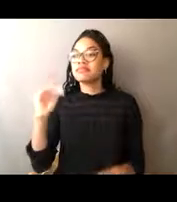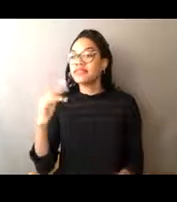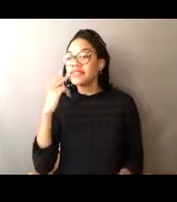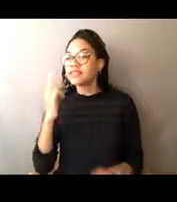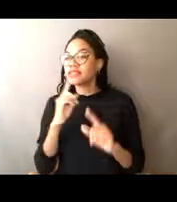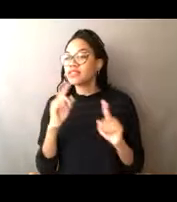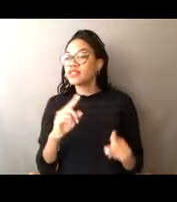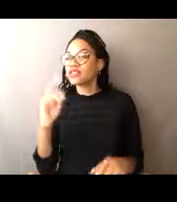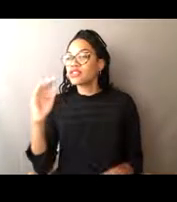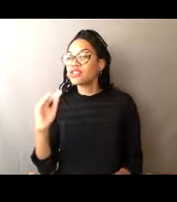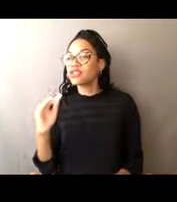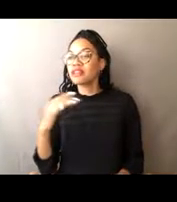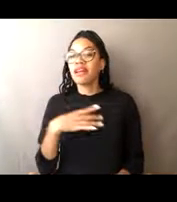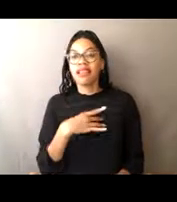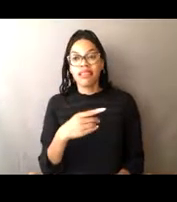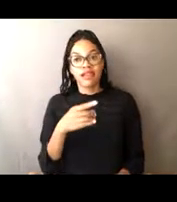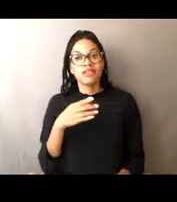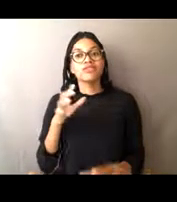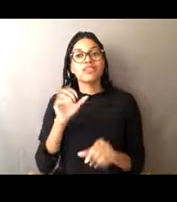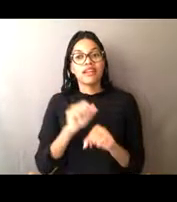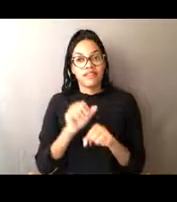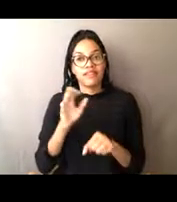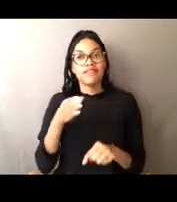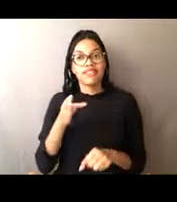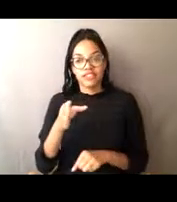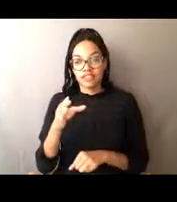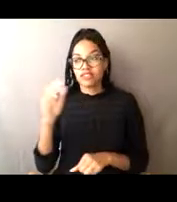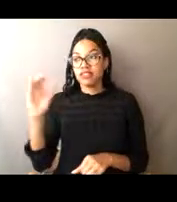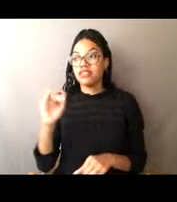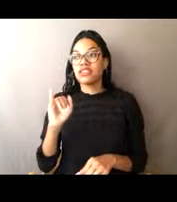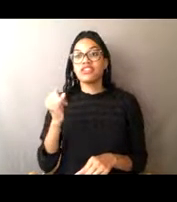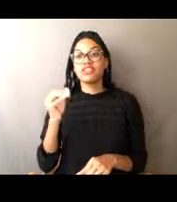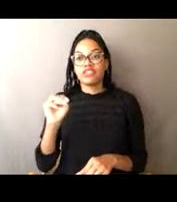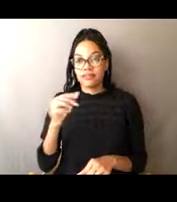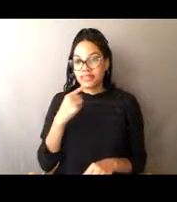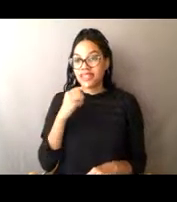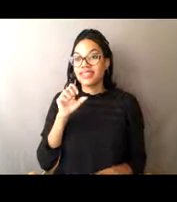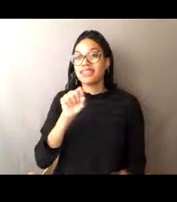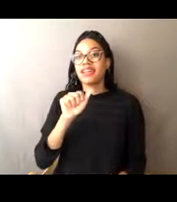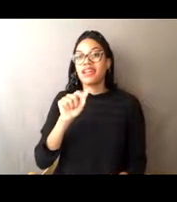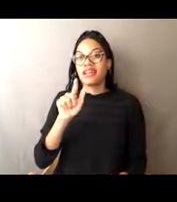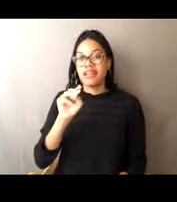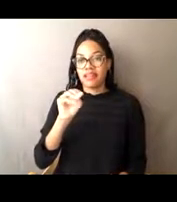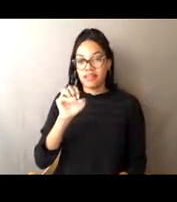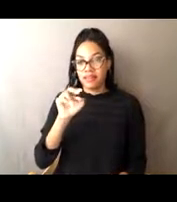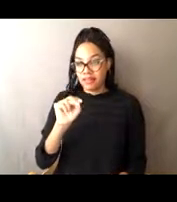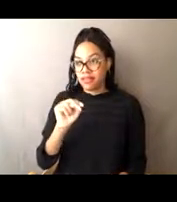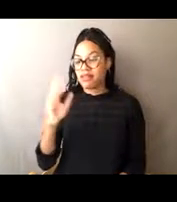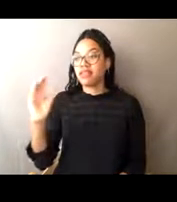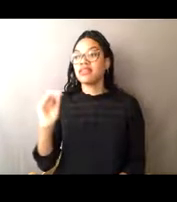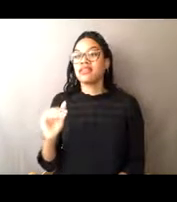says that he likes to catch fish. Jim says that he likes to catch salmon. A couple people say that they don't like to fish.